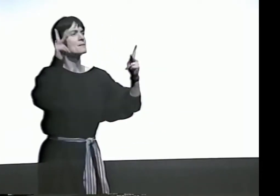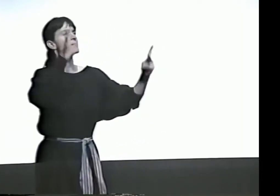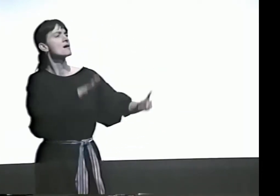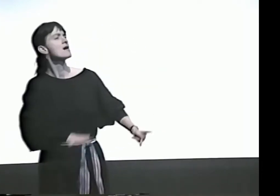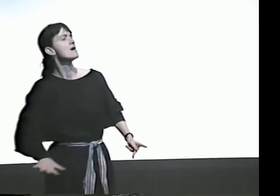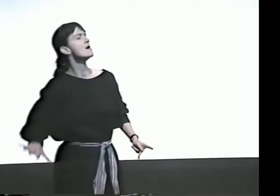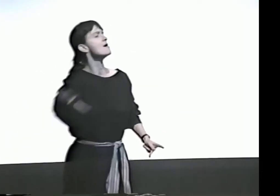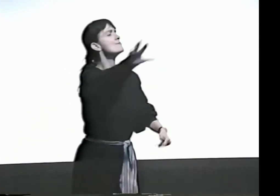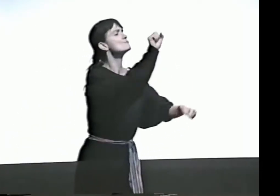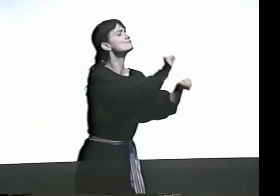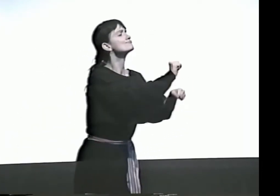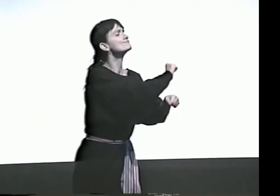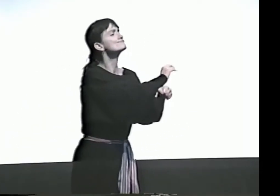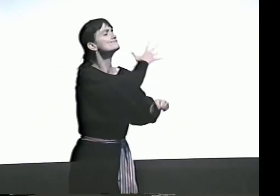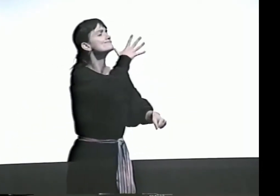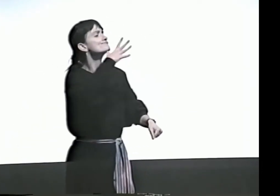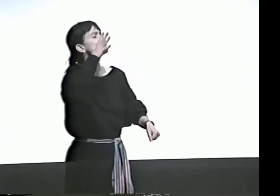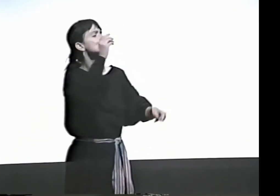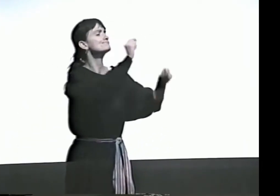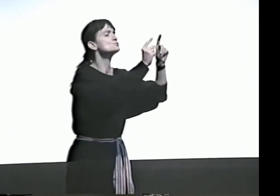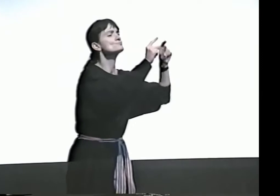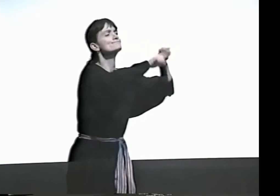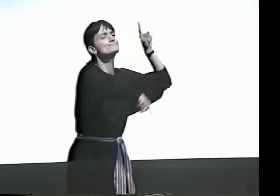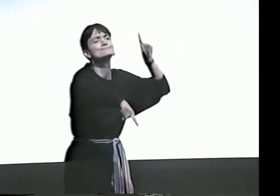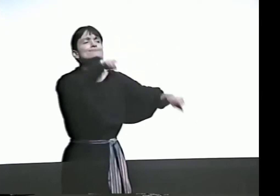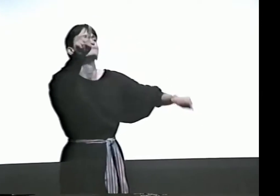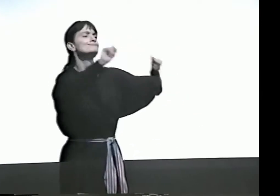AND THROUGHOUT THE LAND, A SIMILAR SCENE...